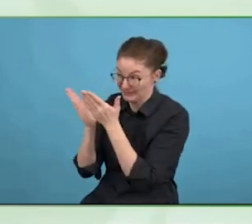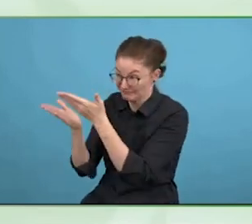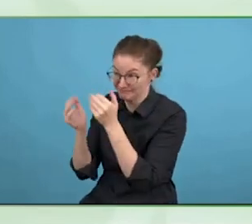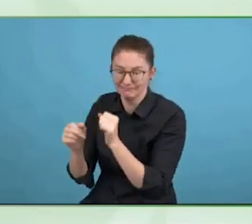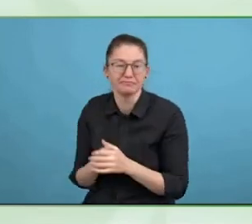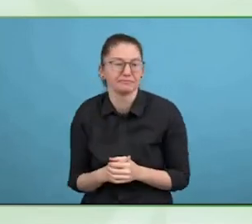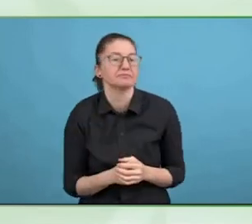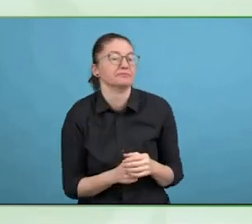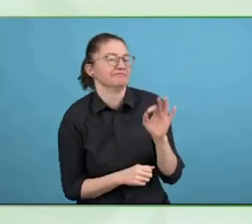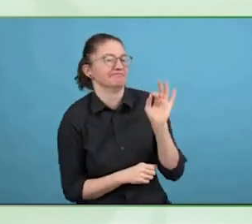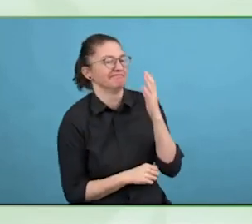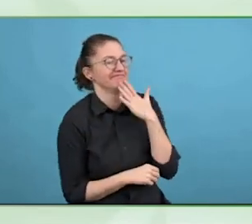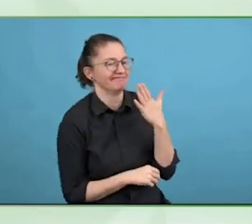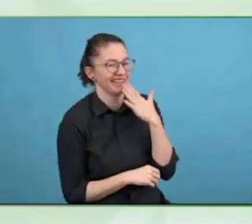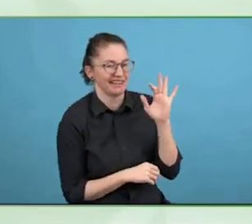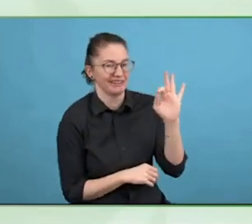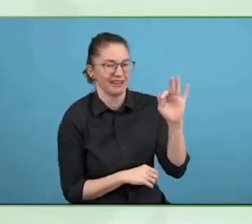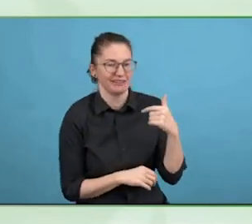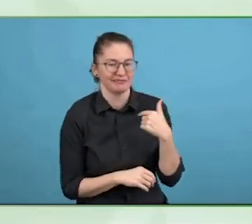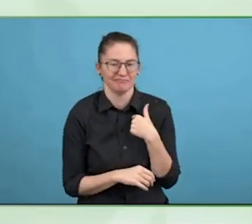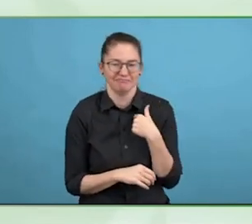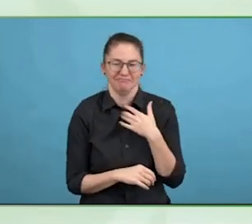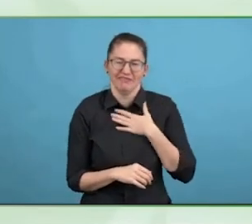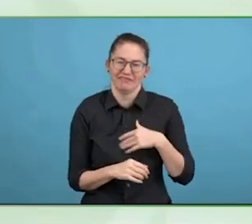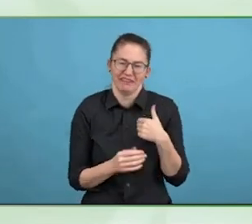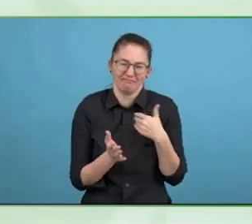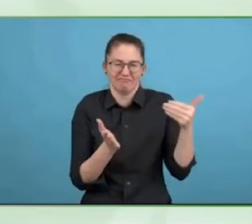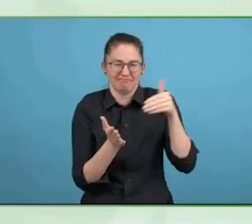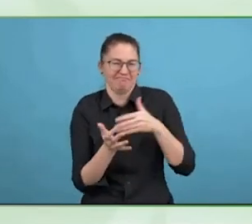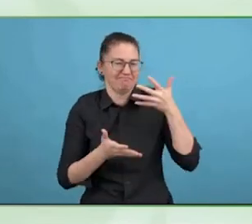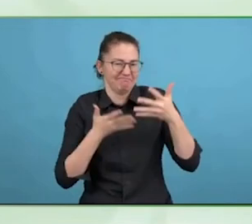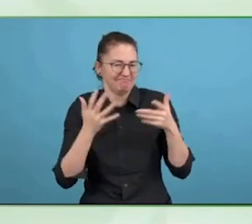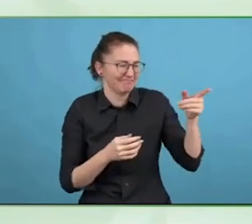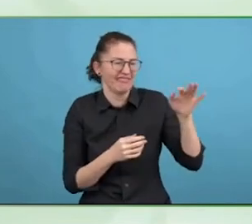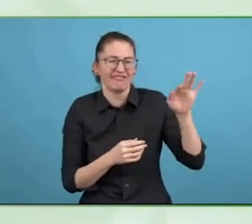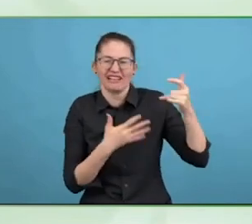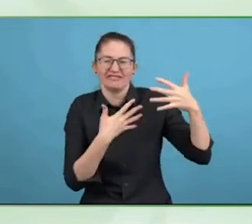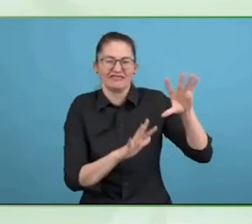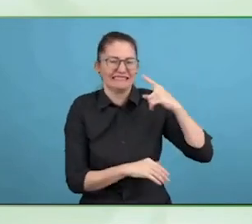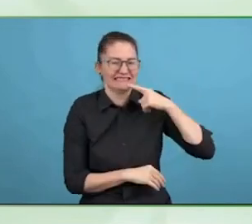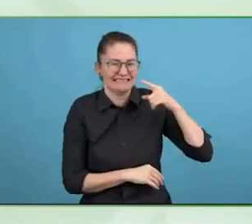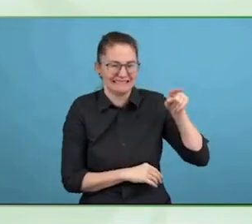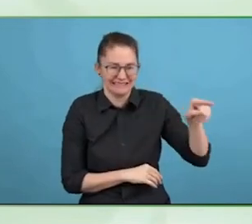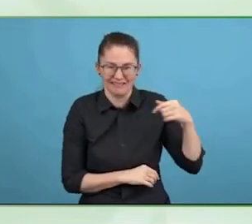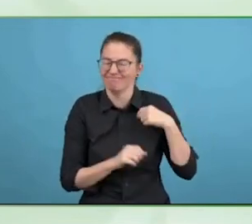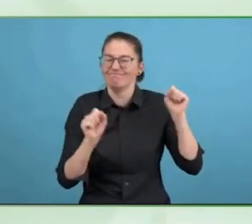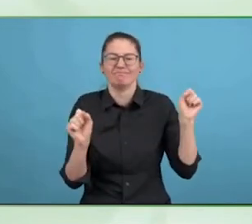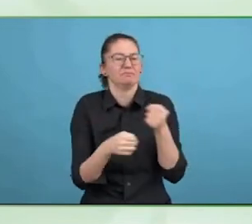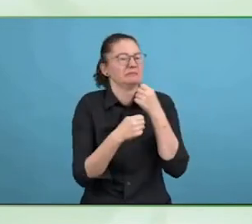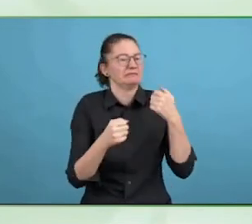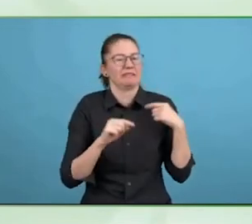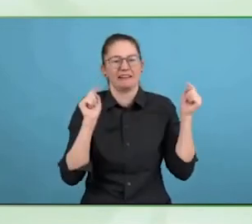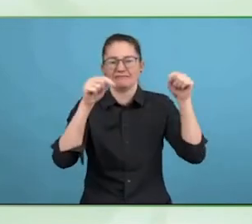are focused on media accessibility and driving home a high quality, high skill solution.